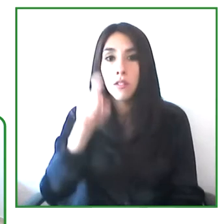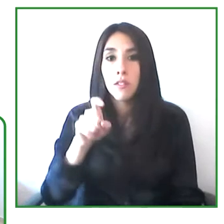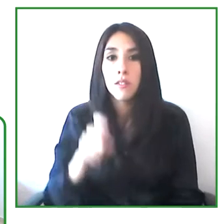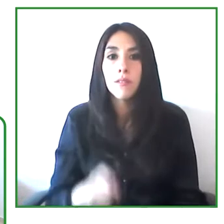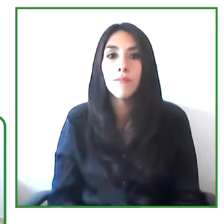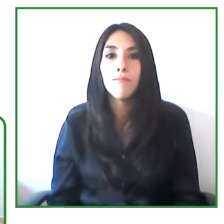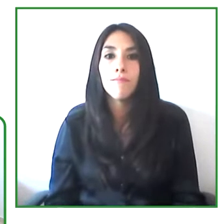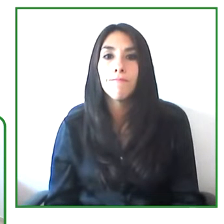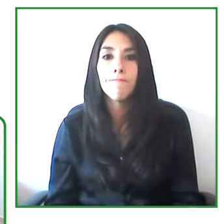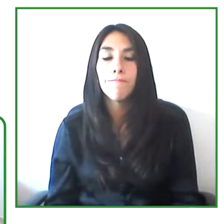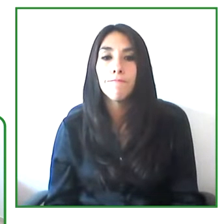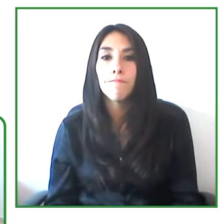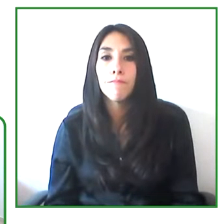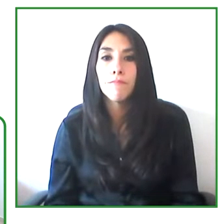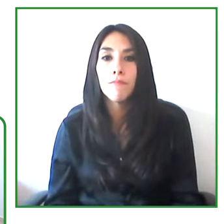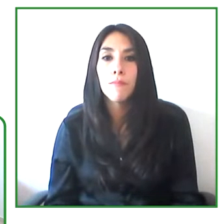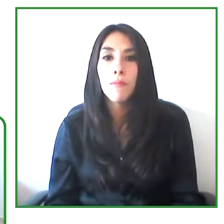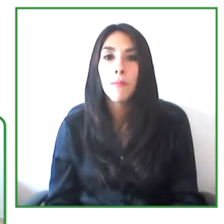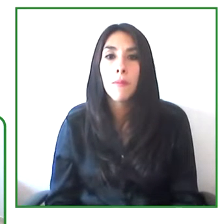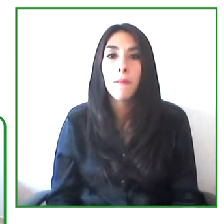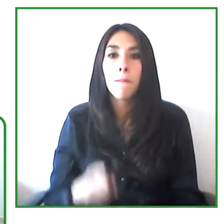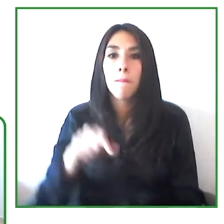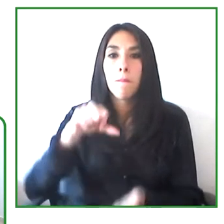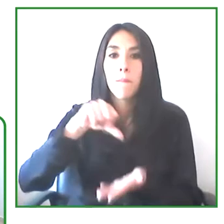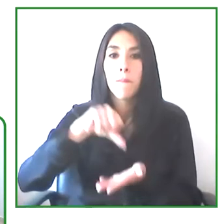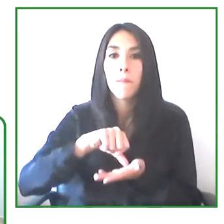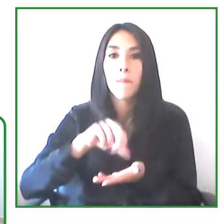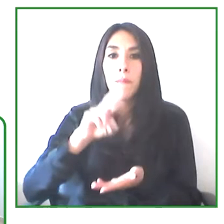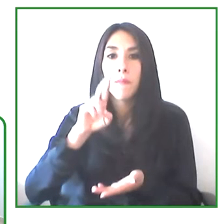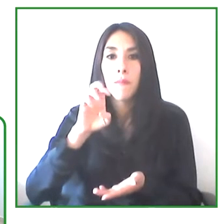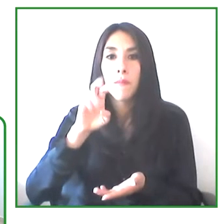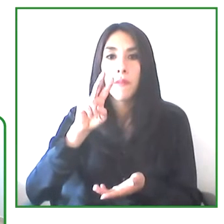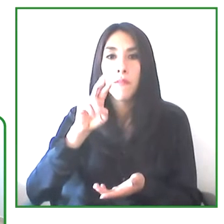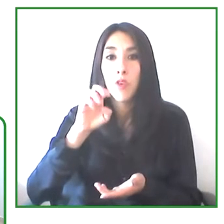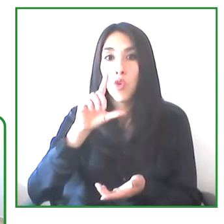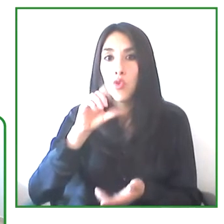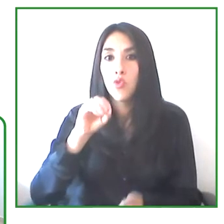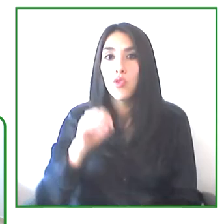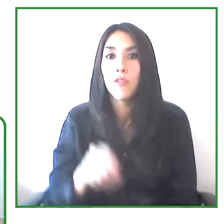which is. Does the centro de